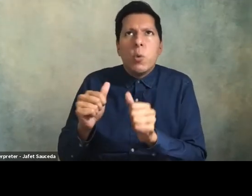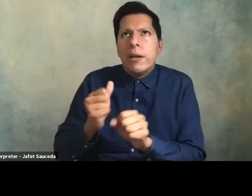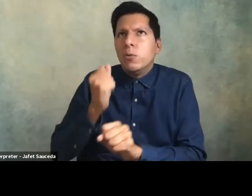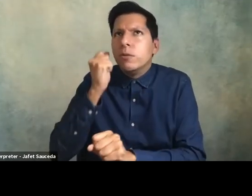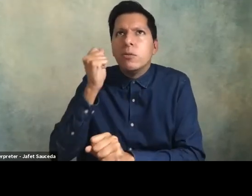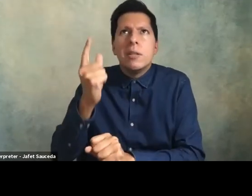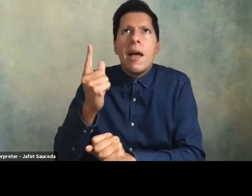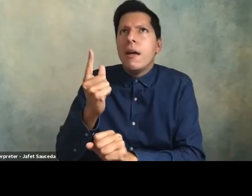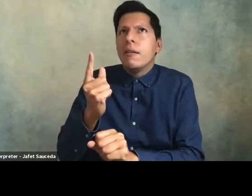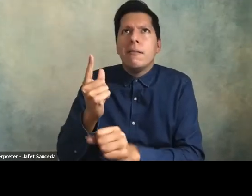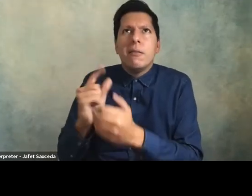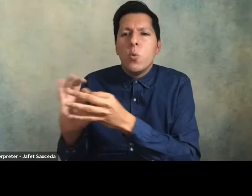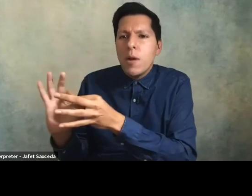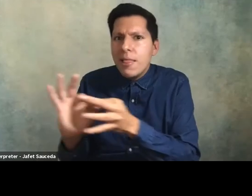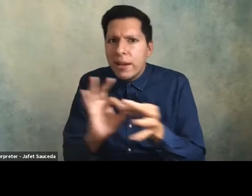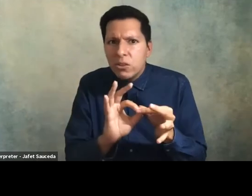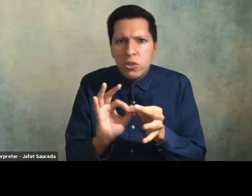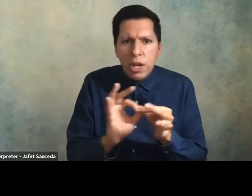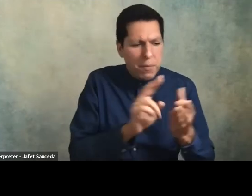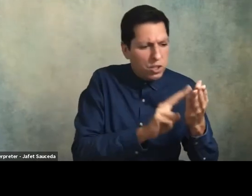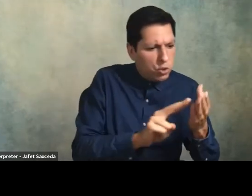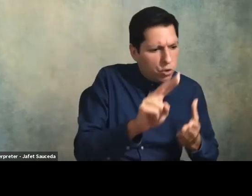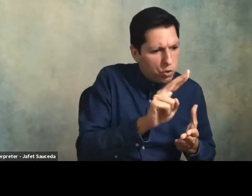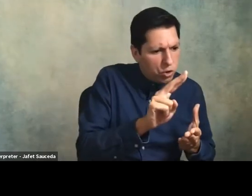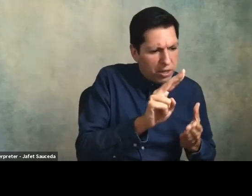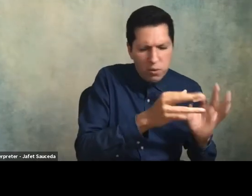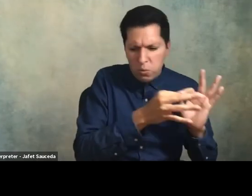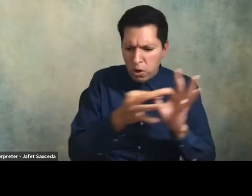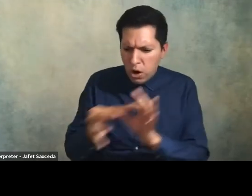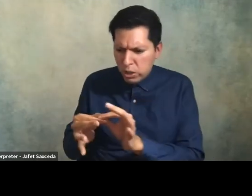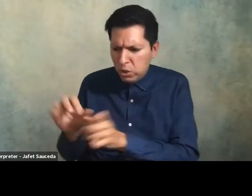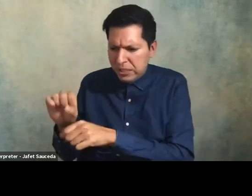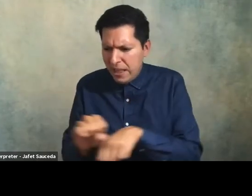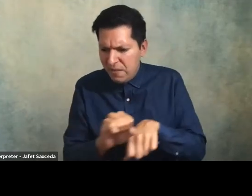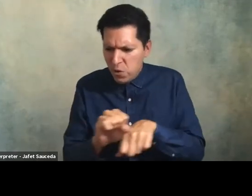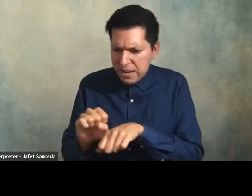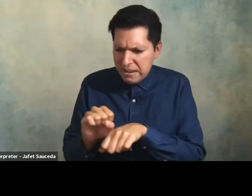the relationship of their institution with the institution of slavery and how their institutions